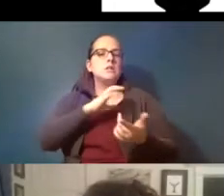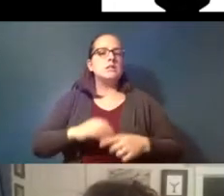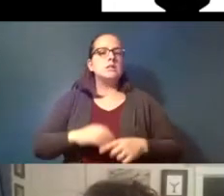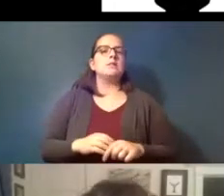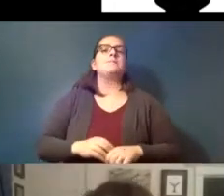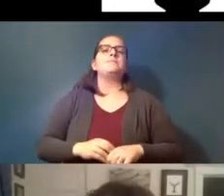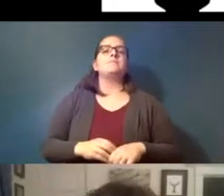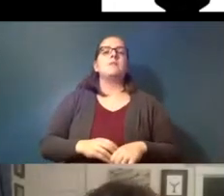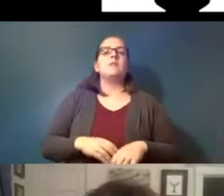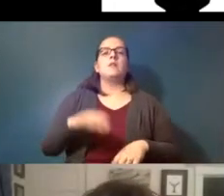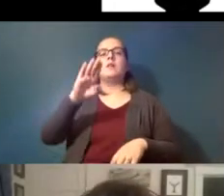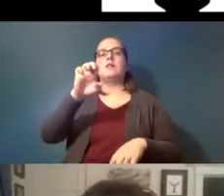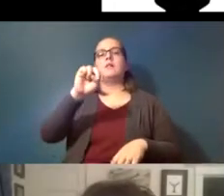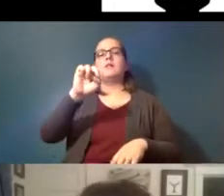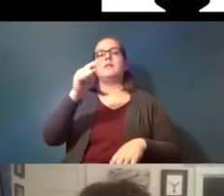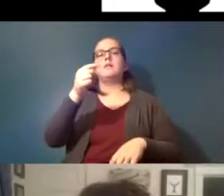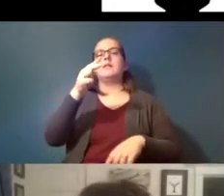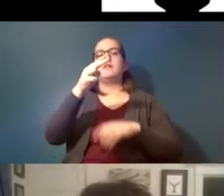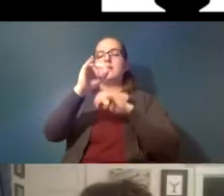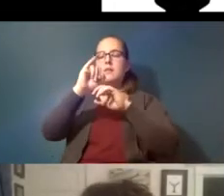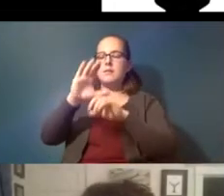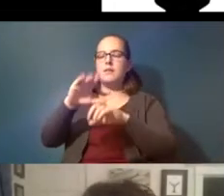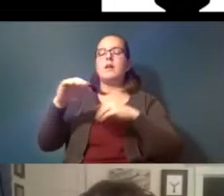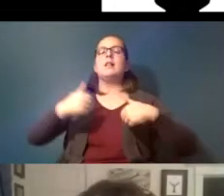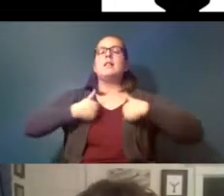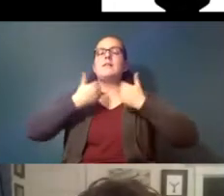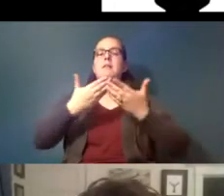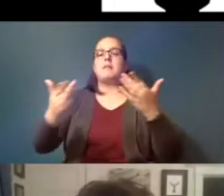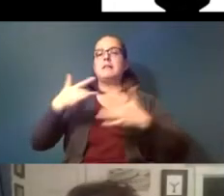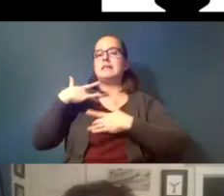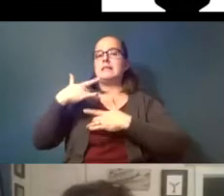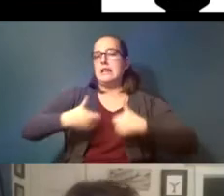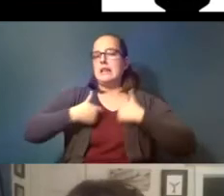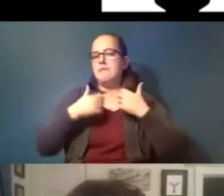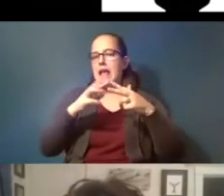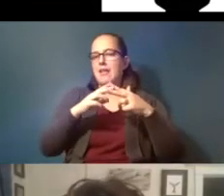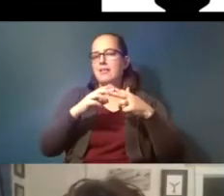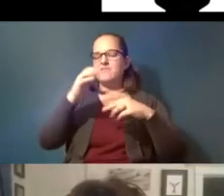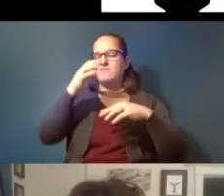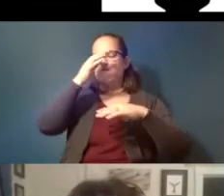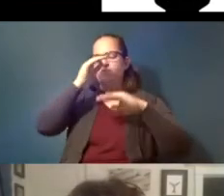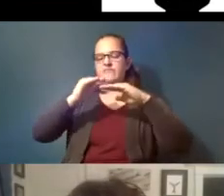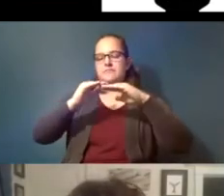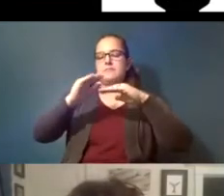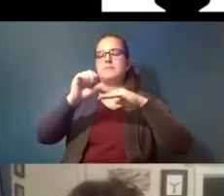benthic organisms that tend to live either just above the sediment or in the sediment